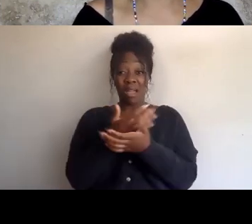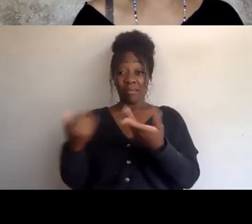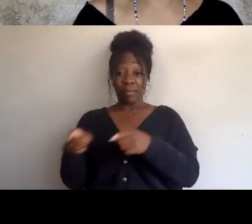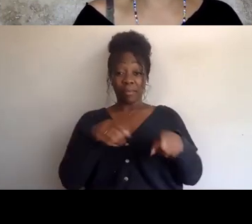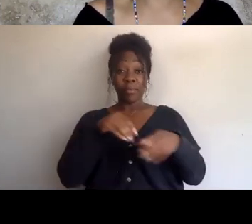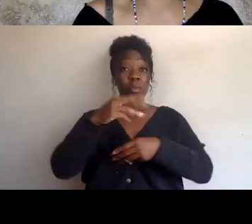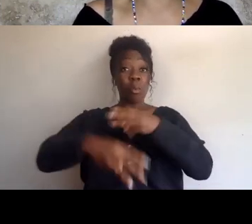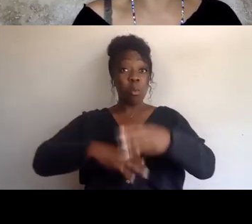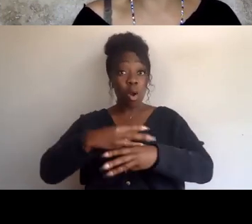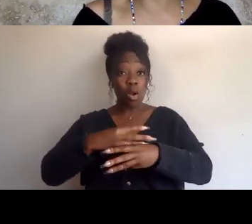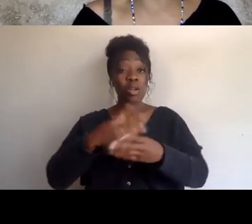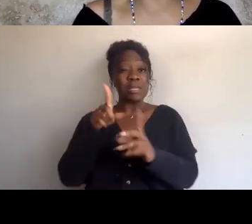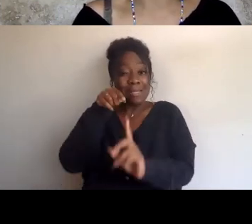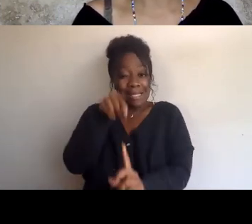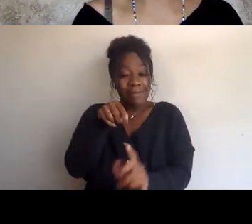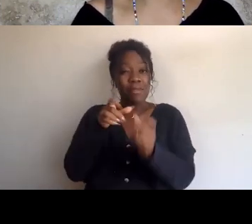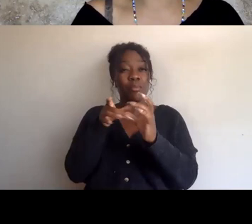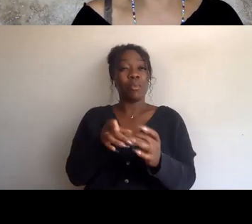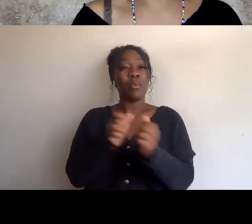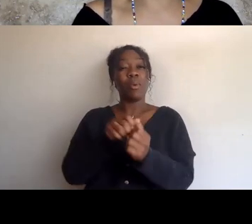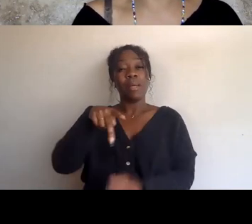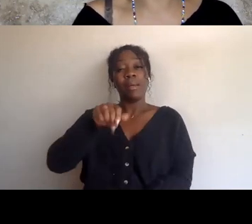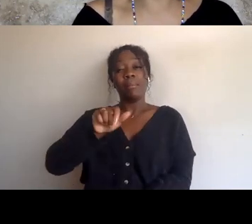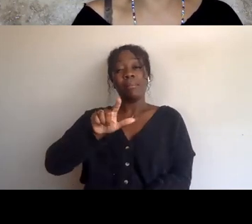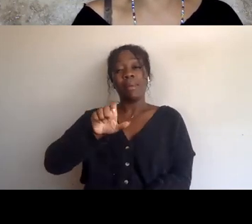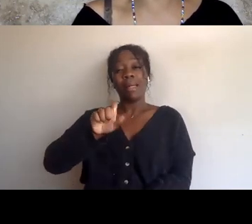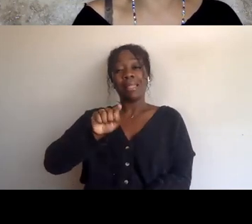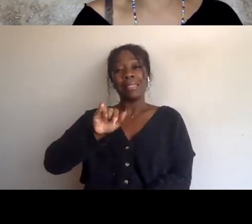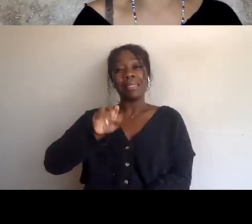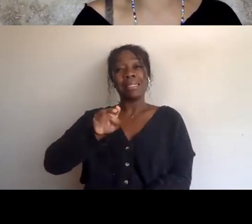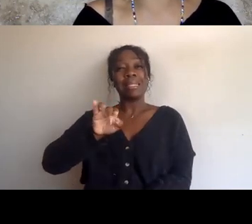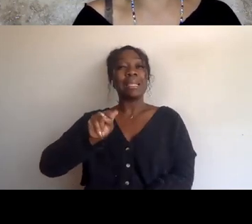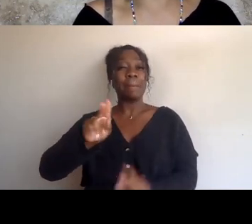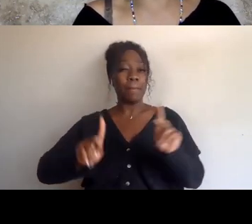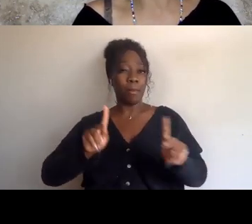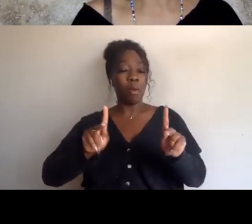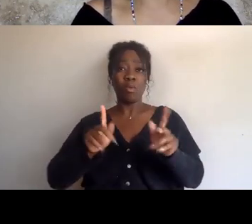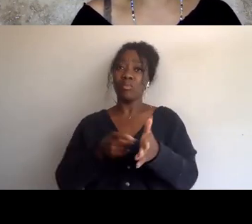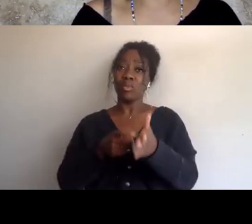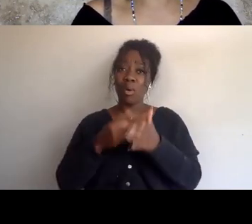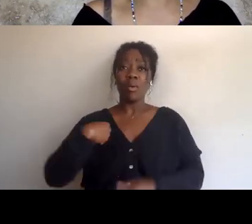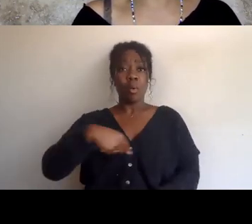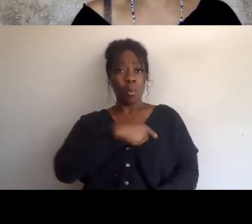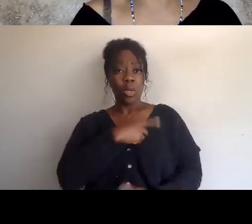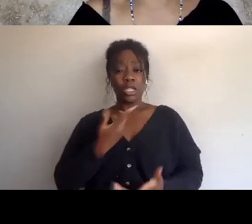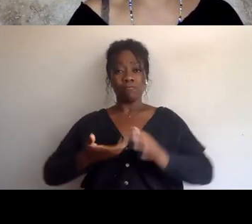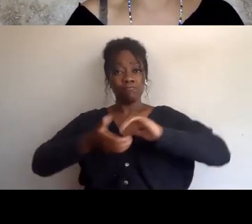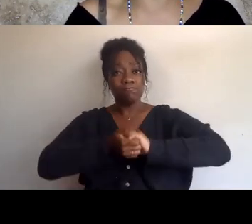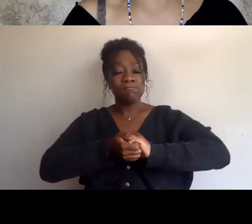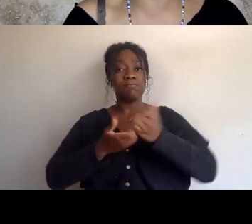there becomes a required response, a required show of solidarity as folks who are struggling